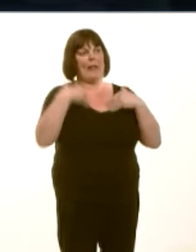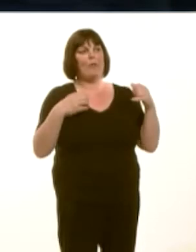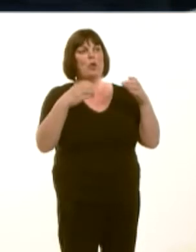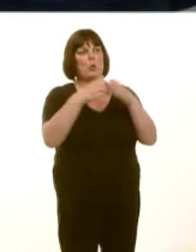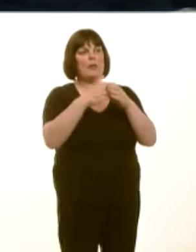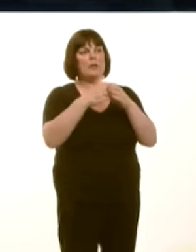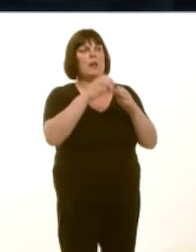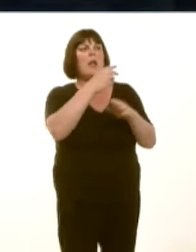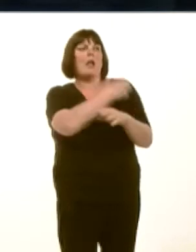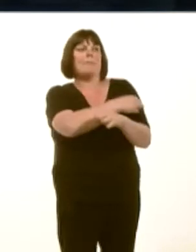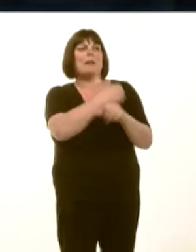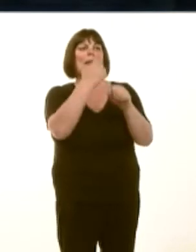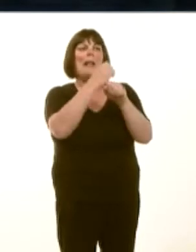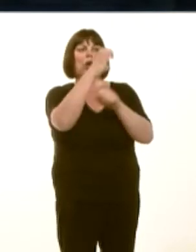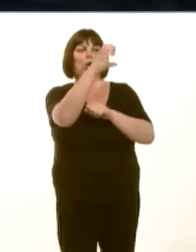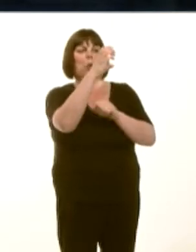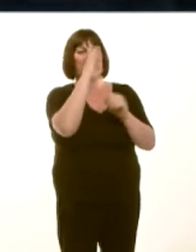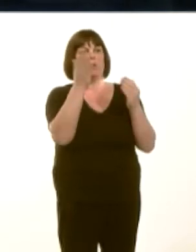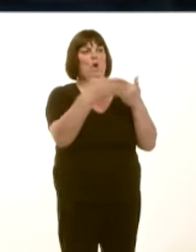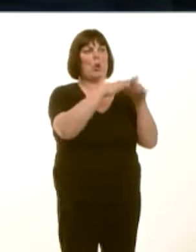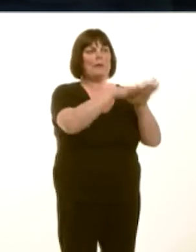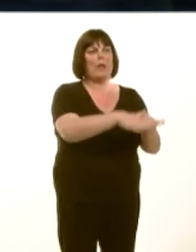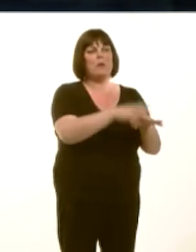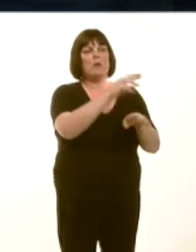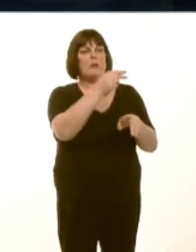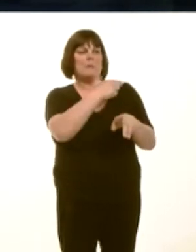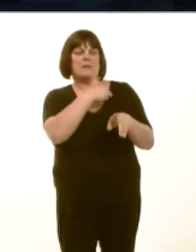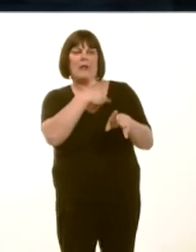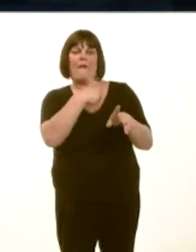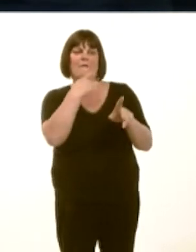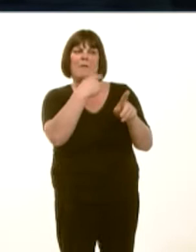and some staff suspended due to fears over the quality and safety of patient care.